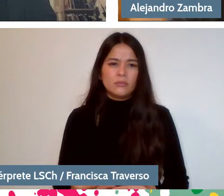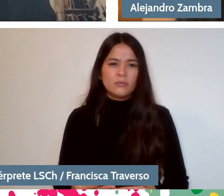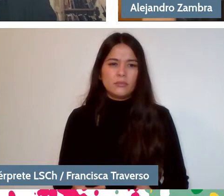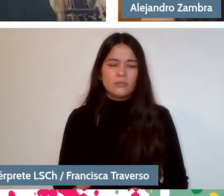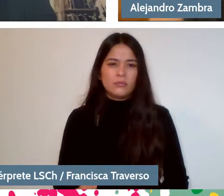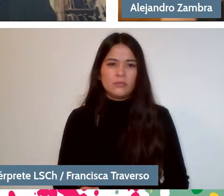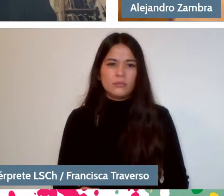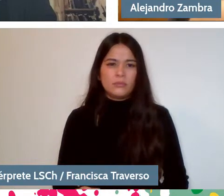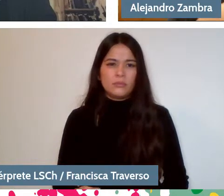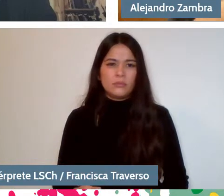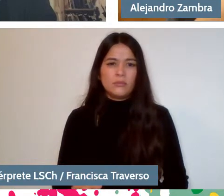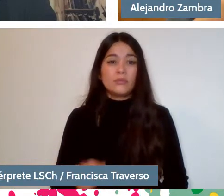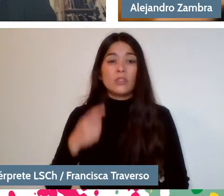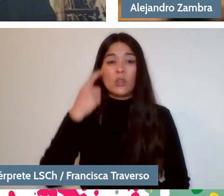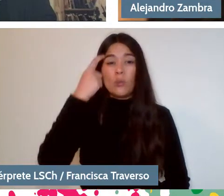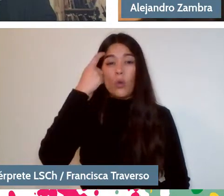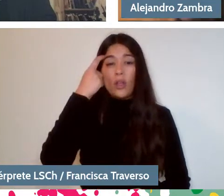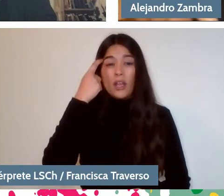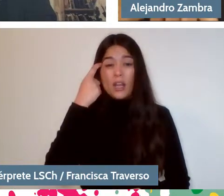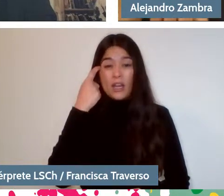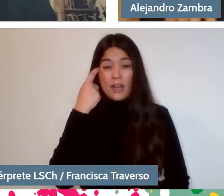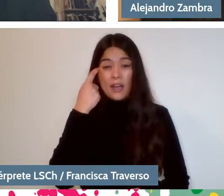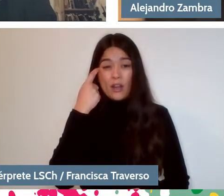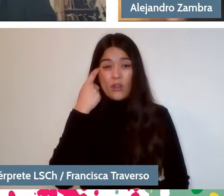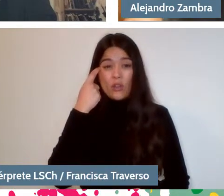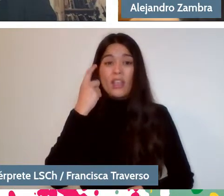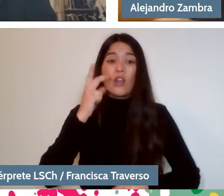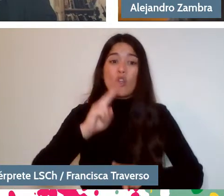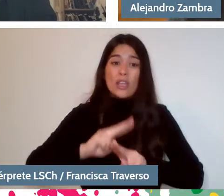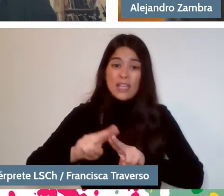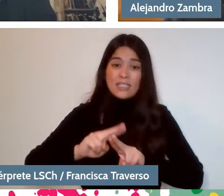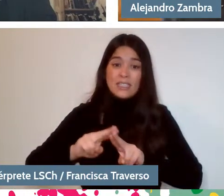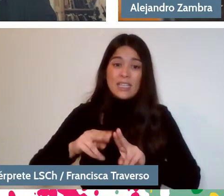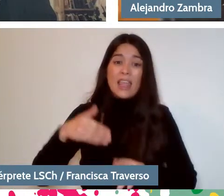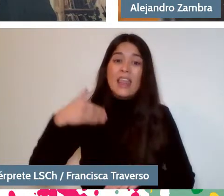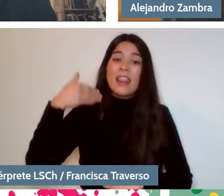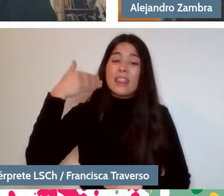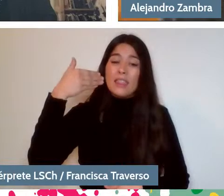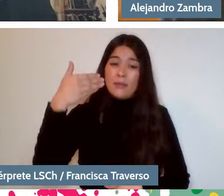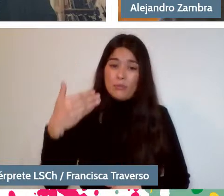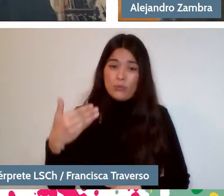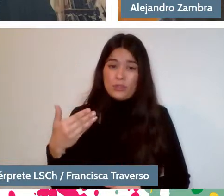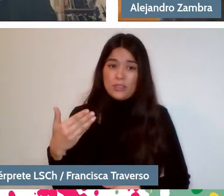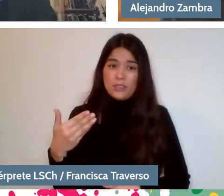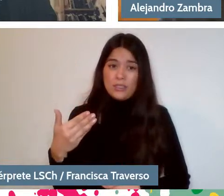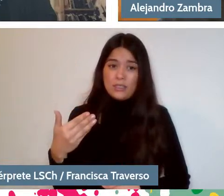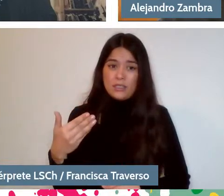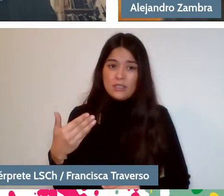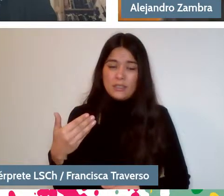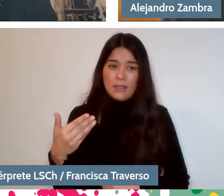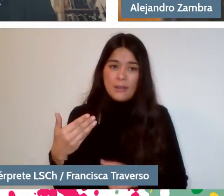I tend to think that what I've done afterwards is rather similar